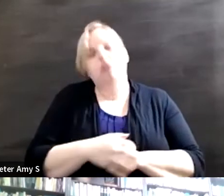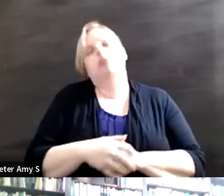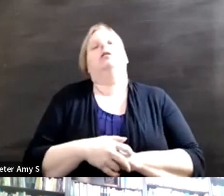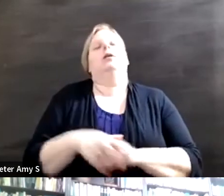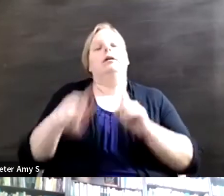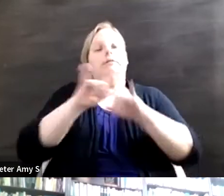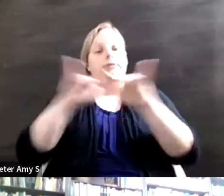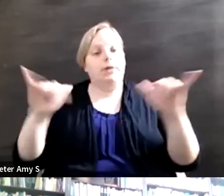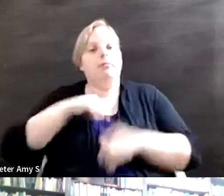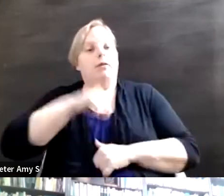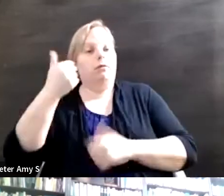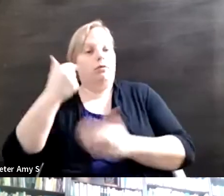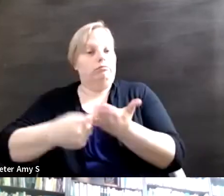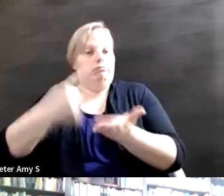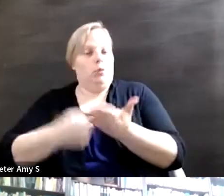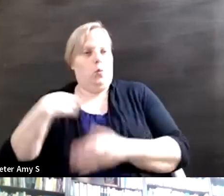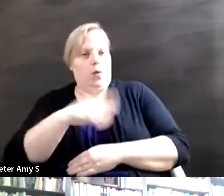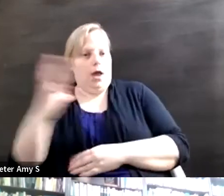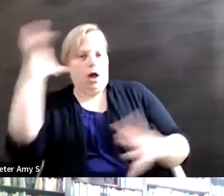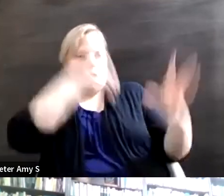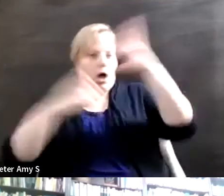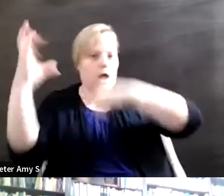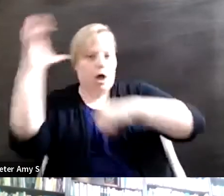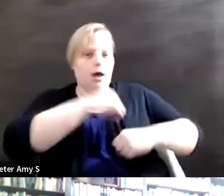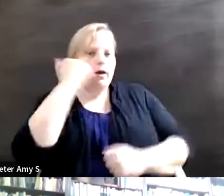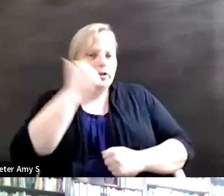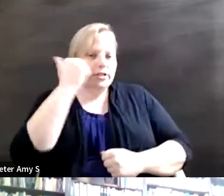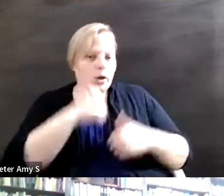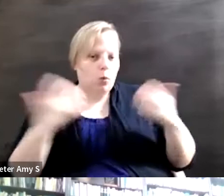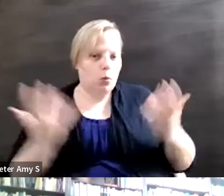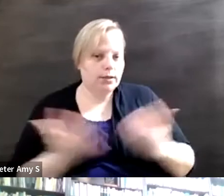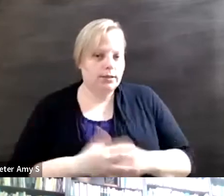what are we consuming on a daily basis? What is the information that's at our fingertips and